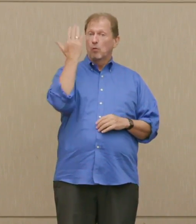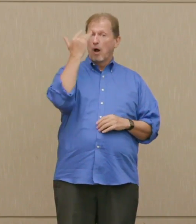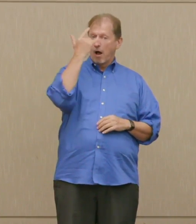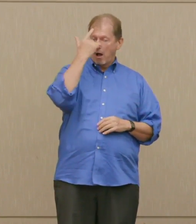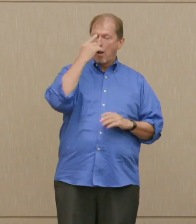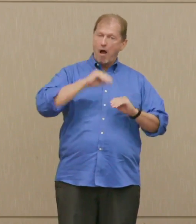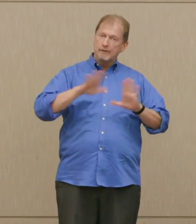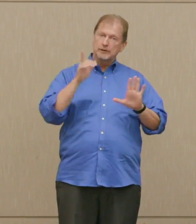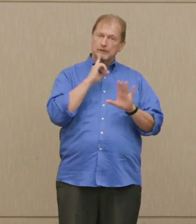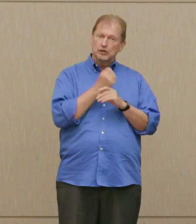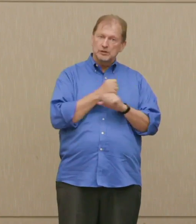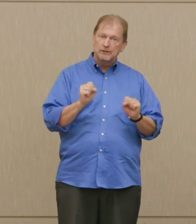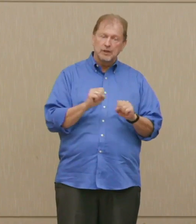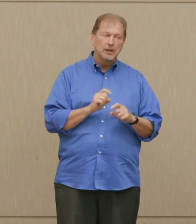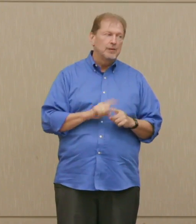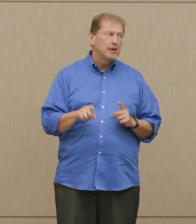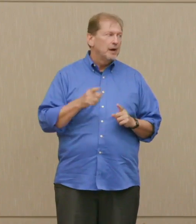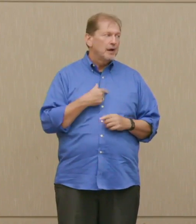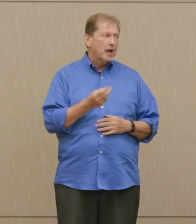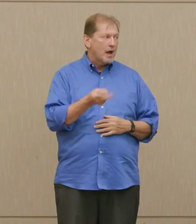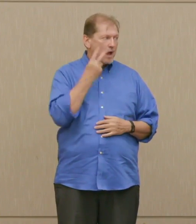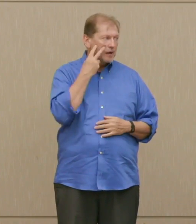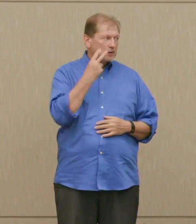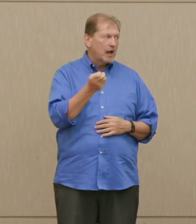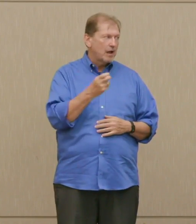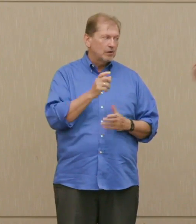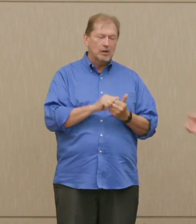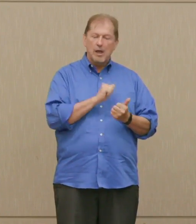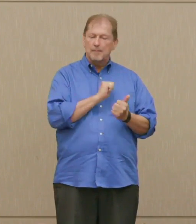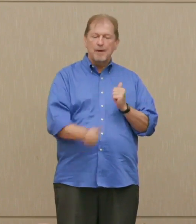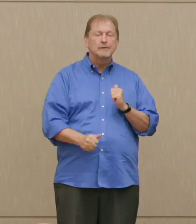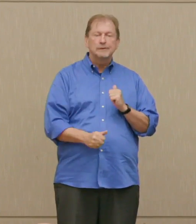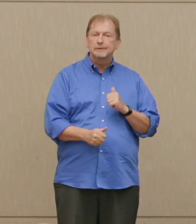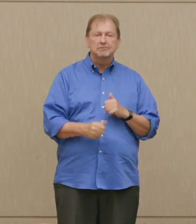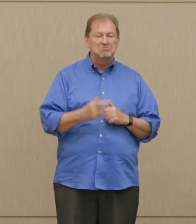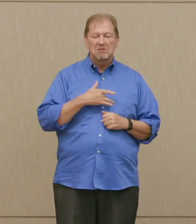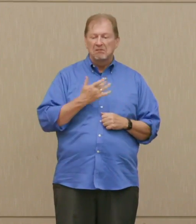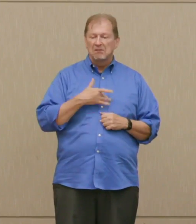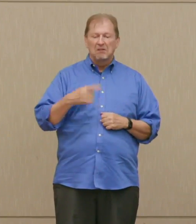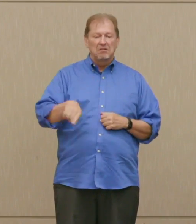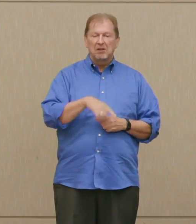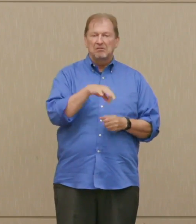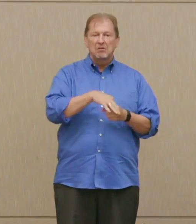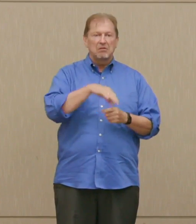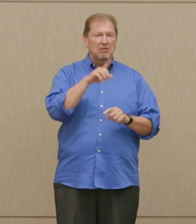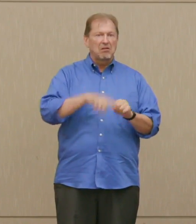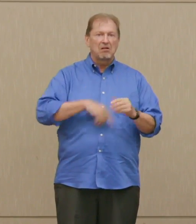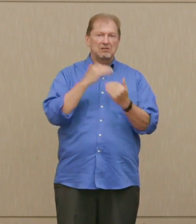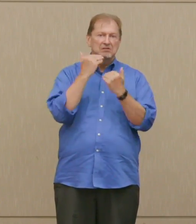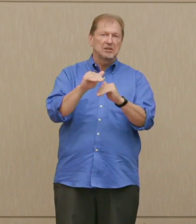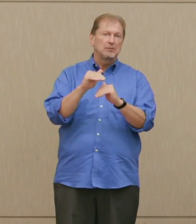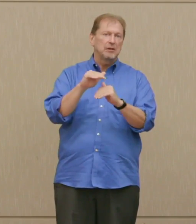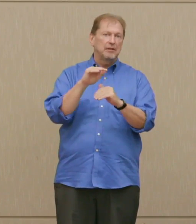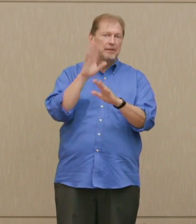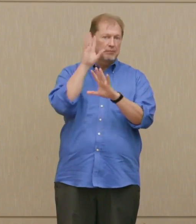Yet I don't think you can do that. I don't think you can restrain the Commander in Chief from doing that.